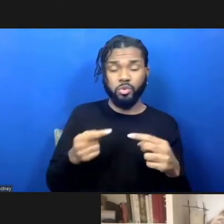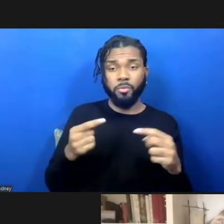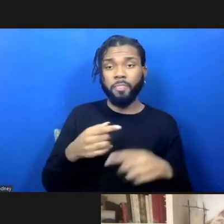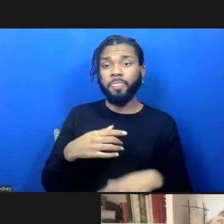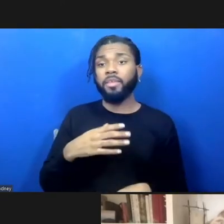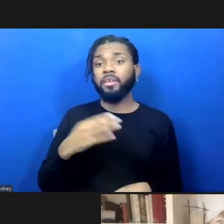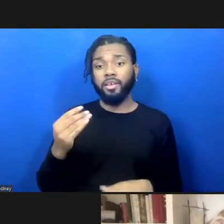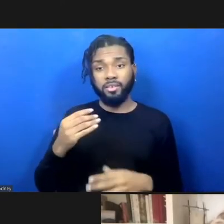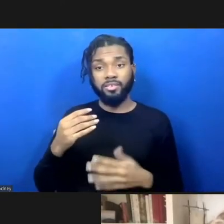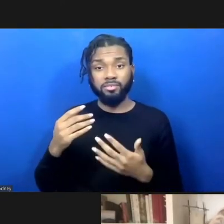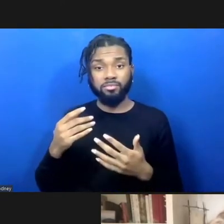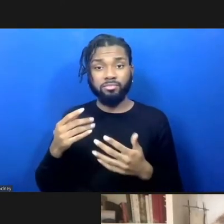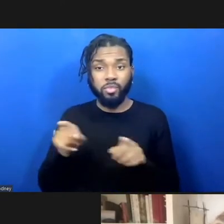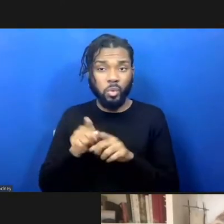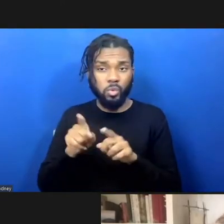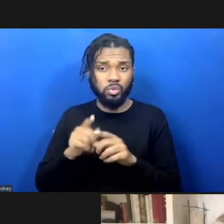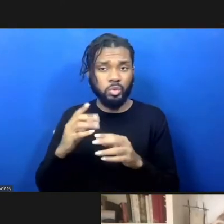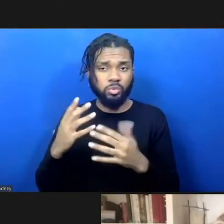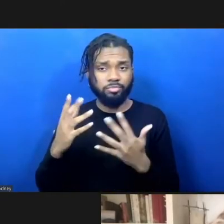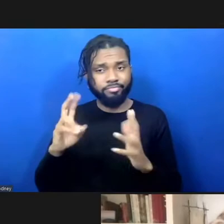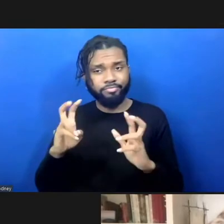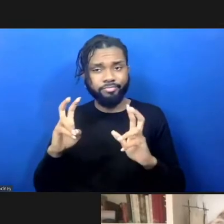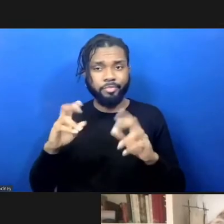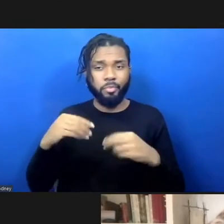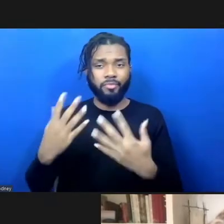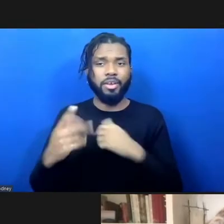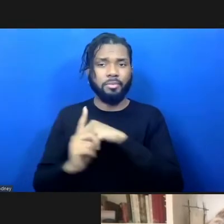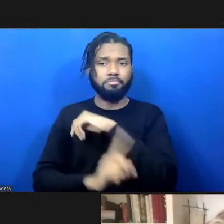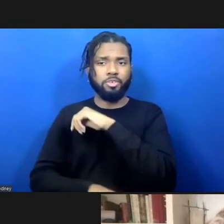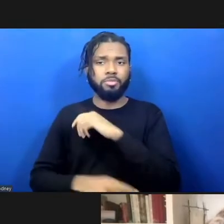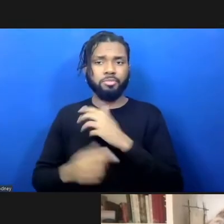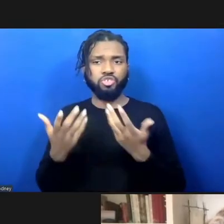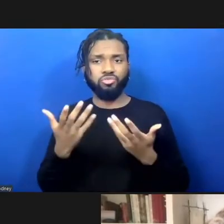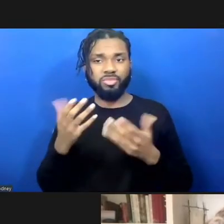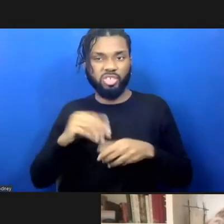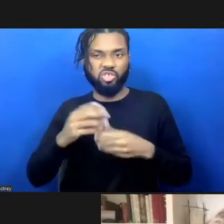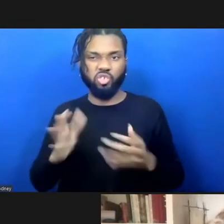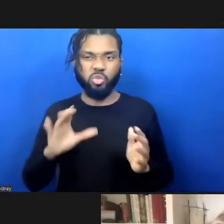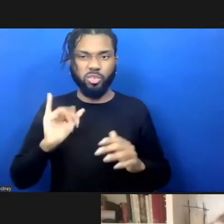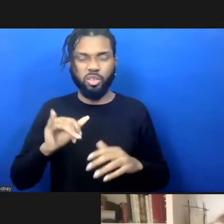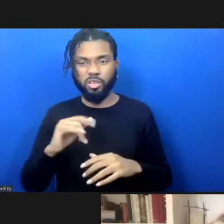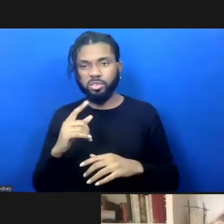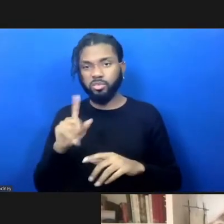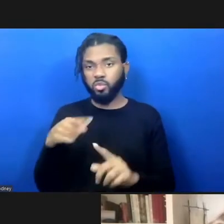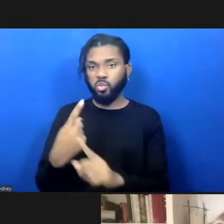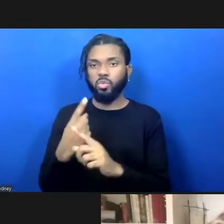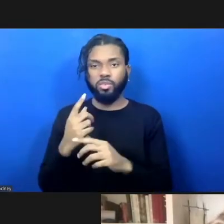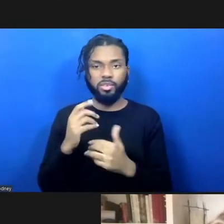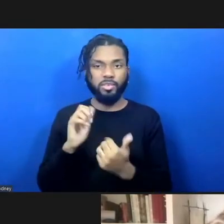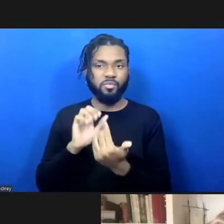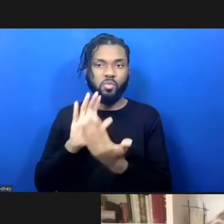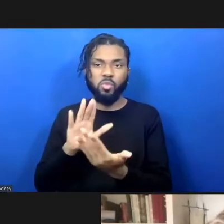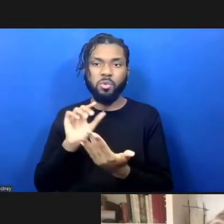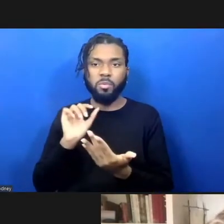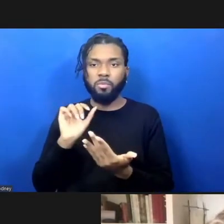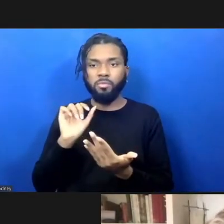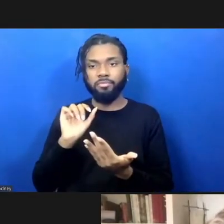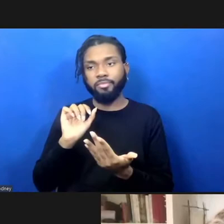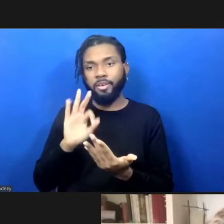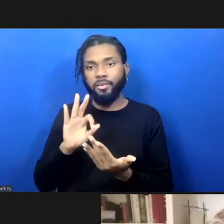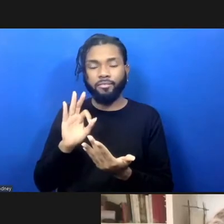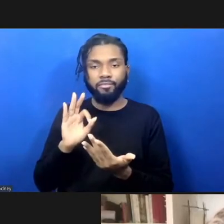punishment, in general, as the only form on offer as a response.